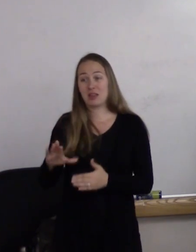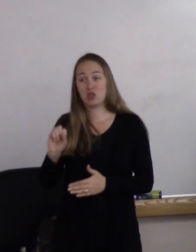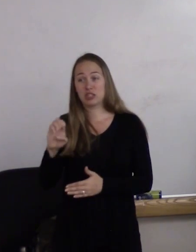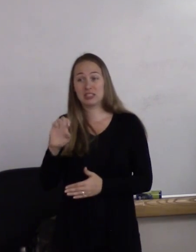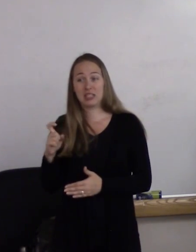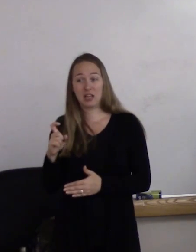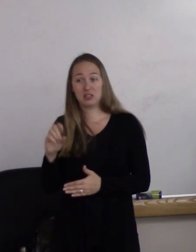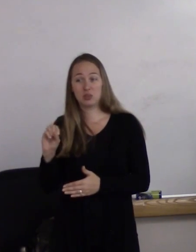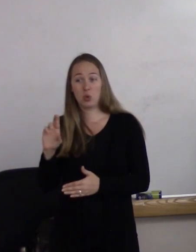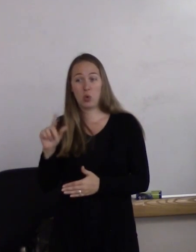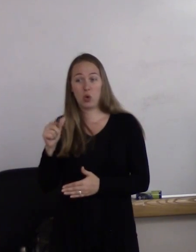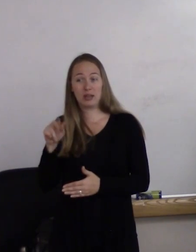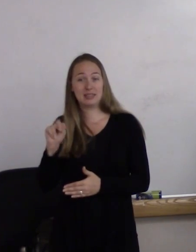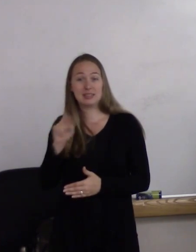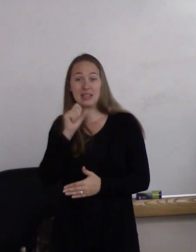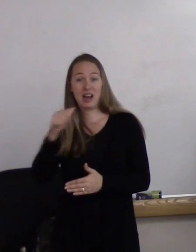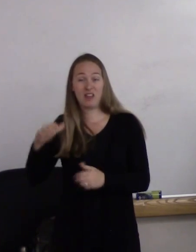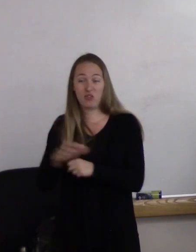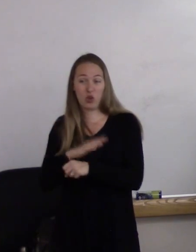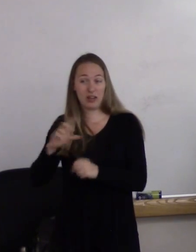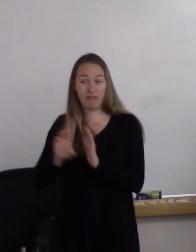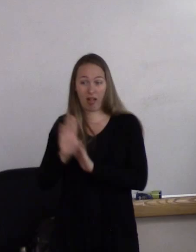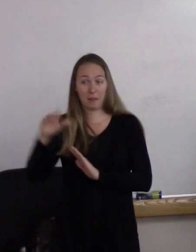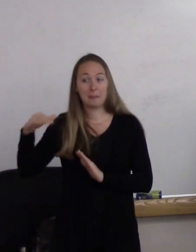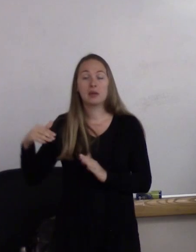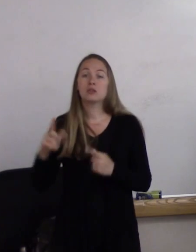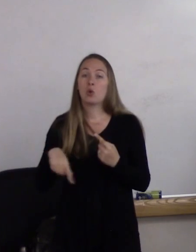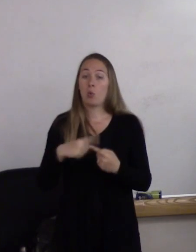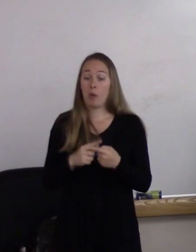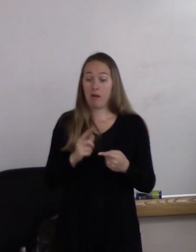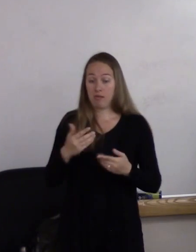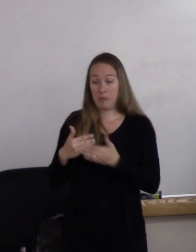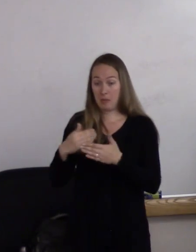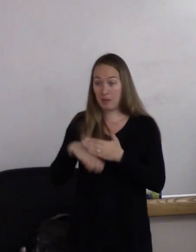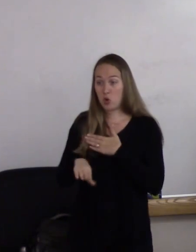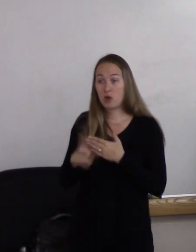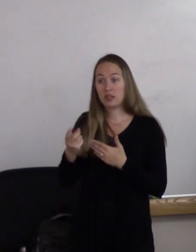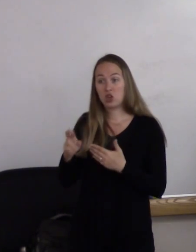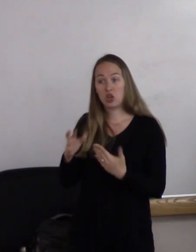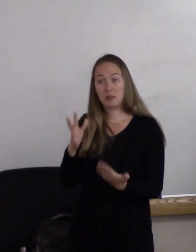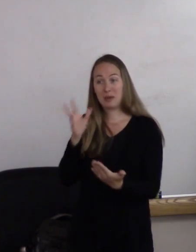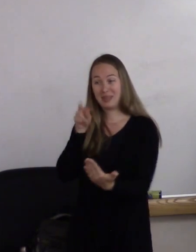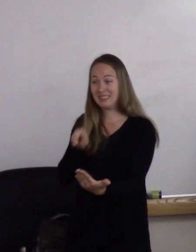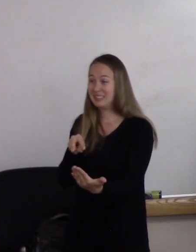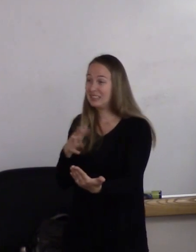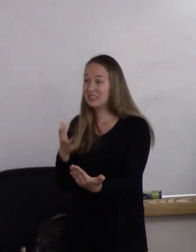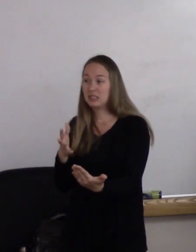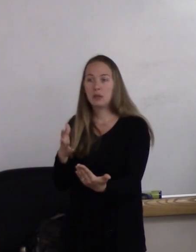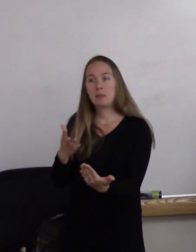So when the doctor looks at the baby, the doctor may not be able to say, "Congratulations. Baby boy," or "baby girl."